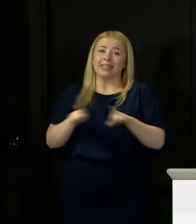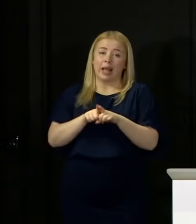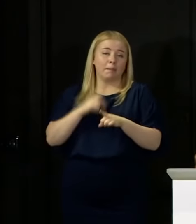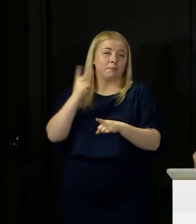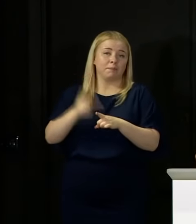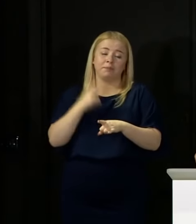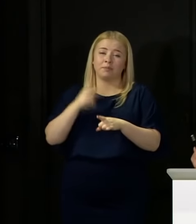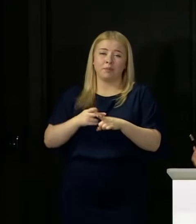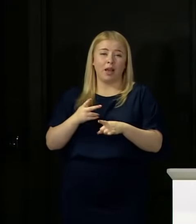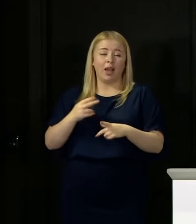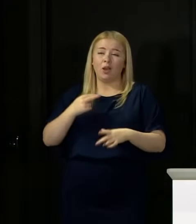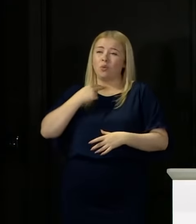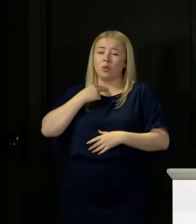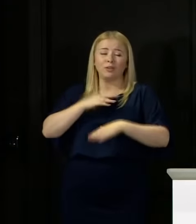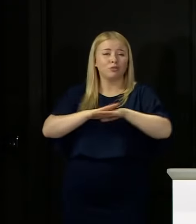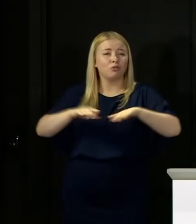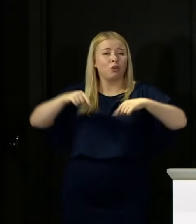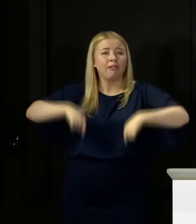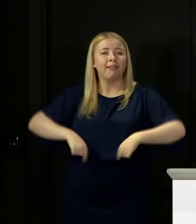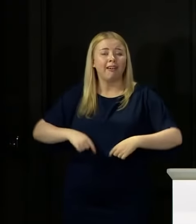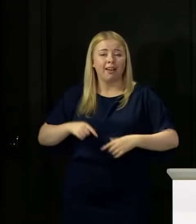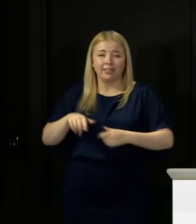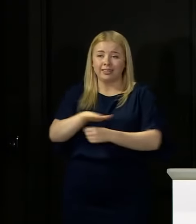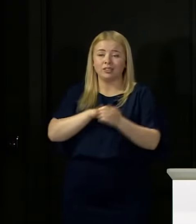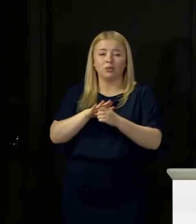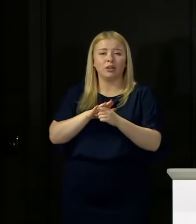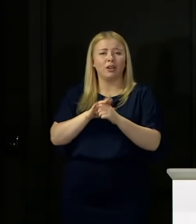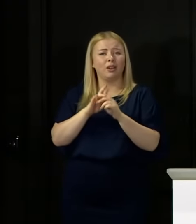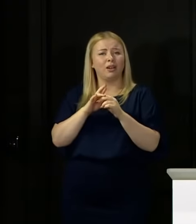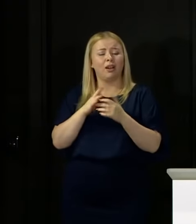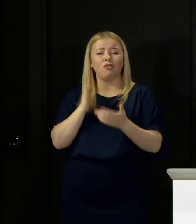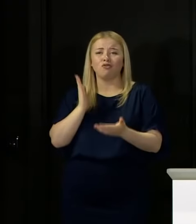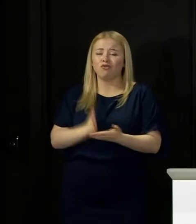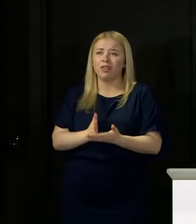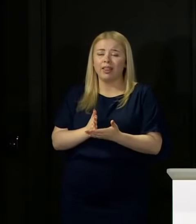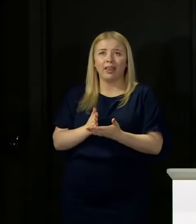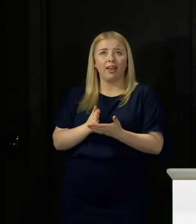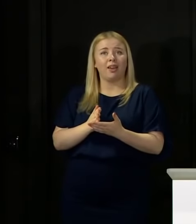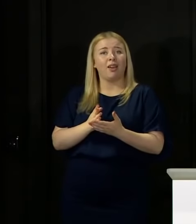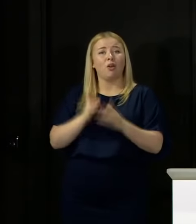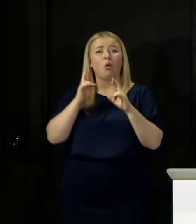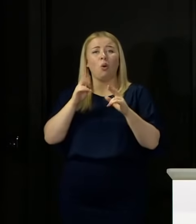I wish fervently with everything that I have got that young people had been able to sit their exams as normal this year.